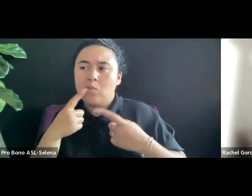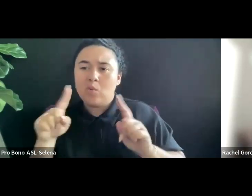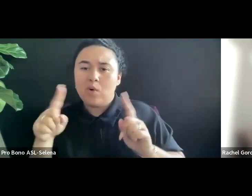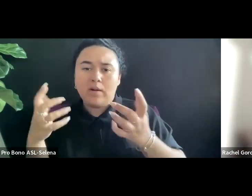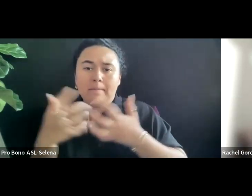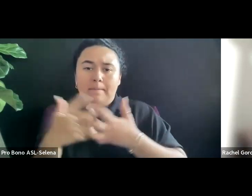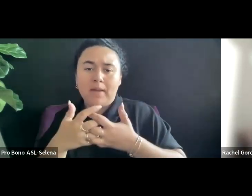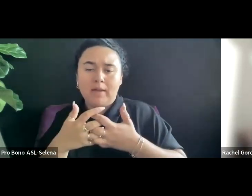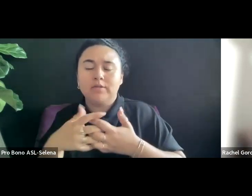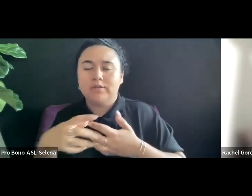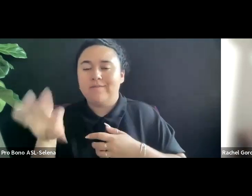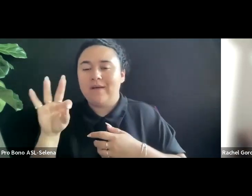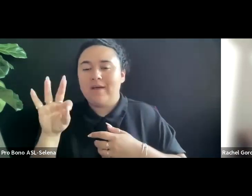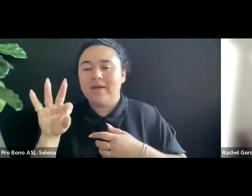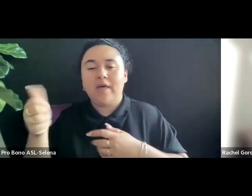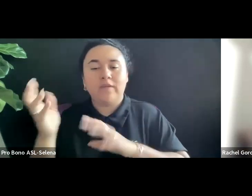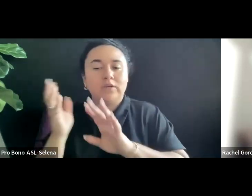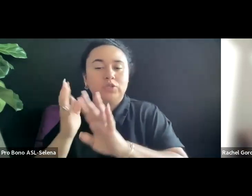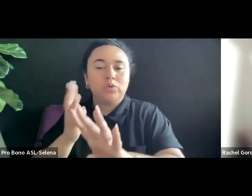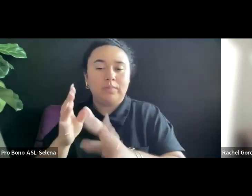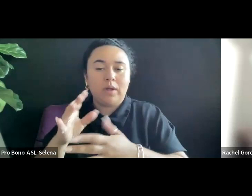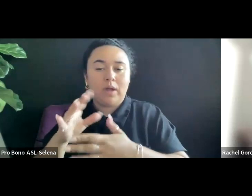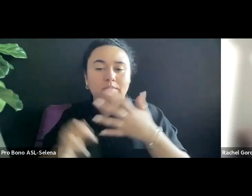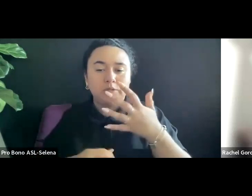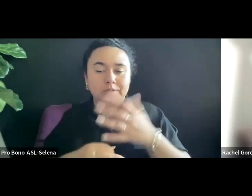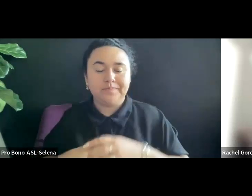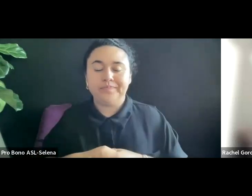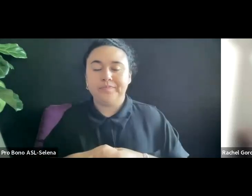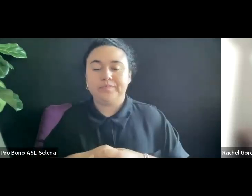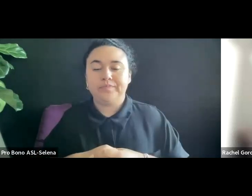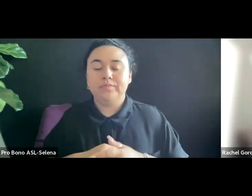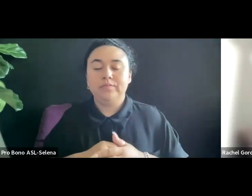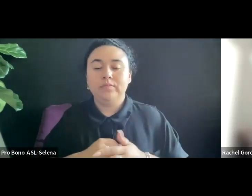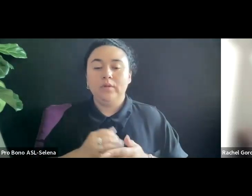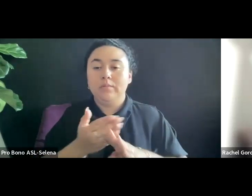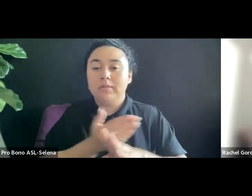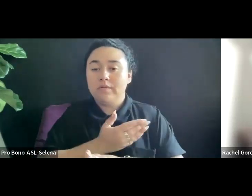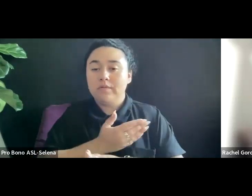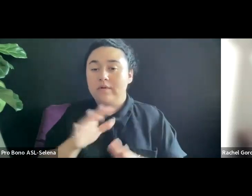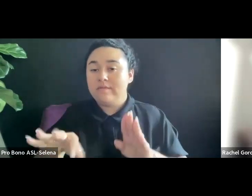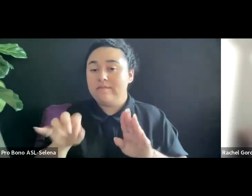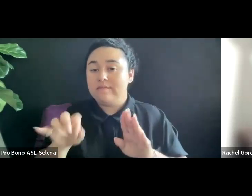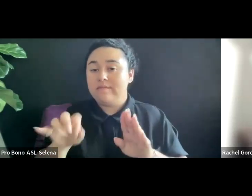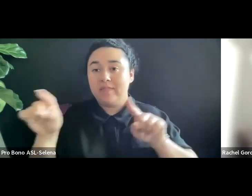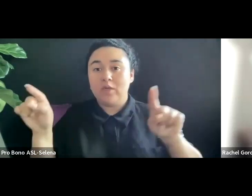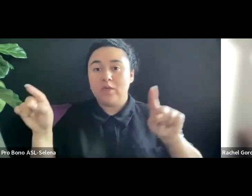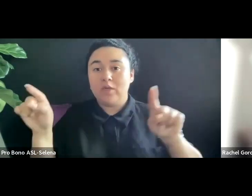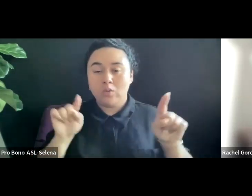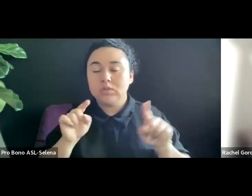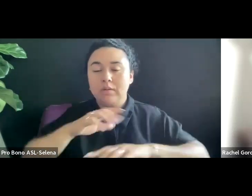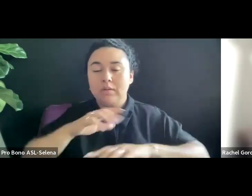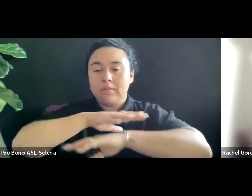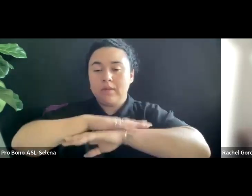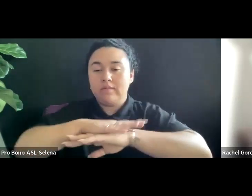BUT BEFORE YOU DIVE INTO FINDING THOSE PLATFORMS, I WANT US TO ALL GO BACK AND THINK STRATEGICALLY.